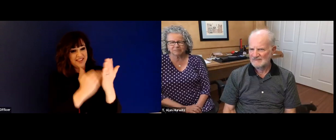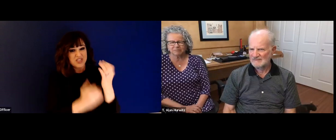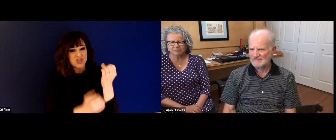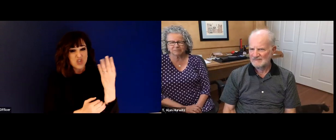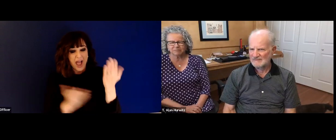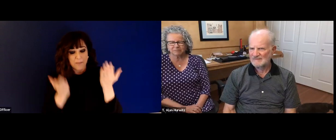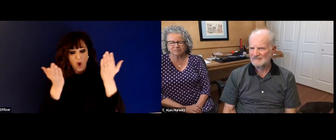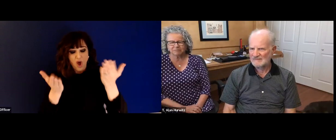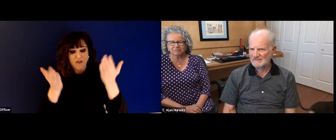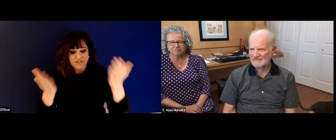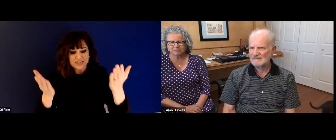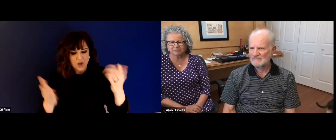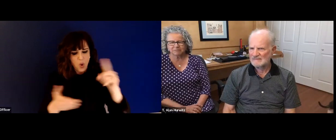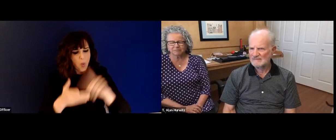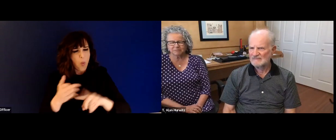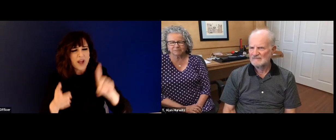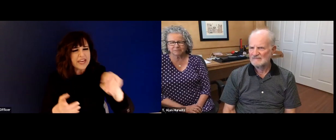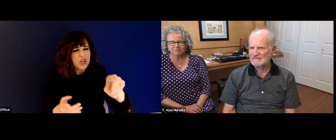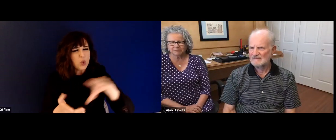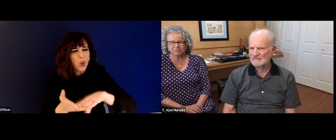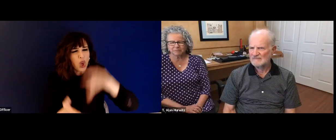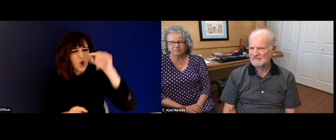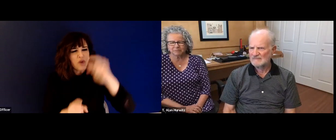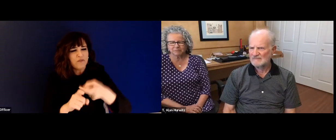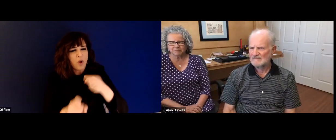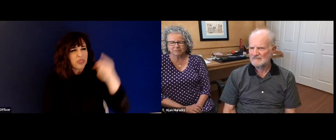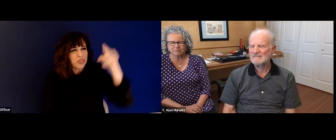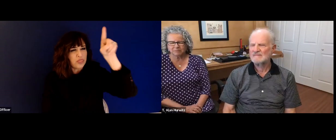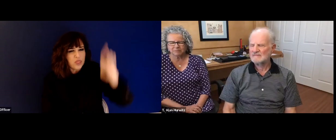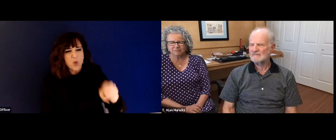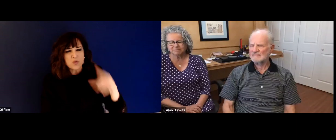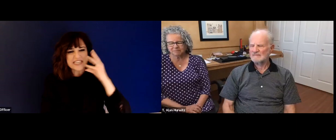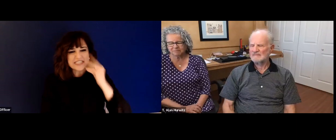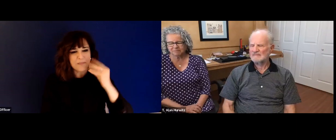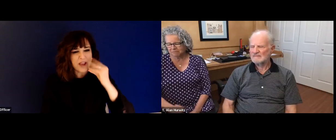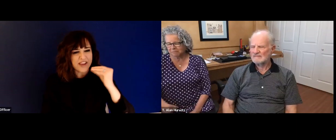withdrew that application later. But you did not receive any of